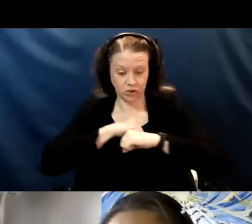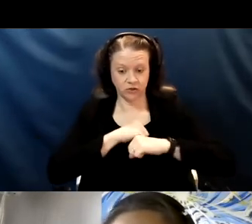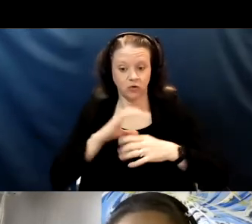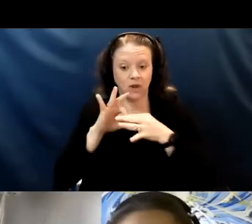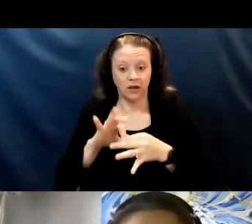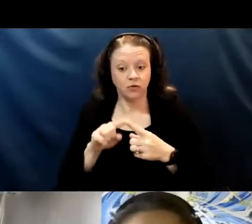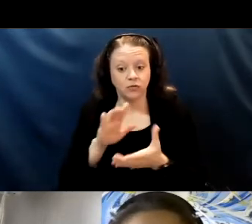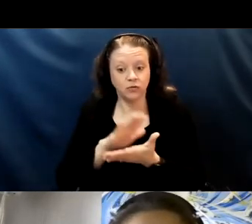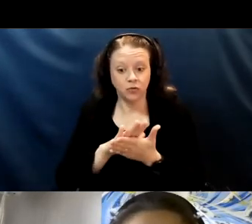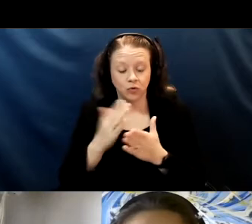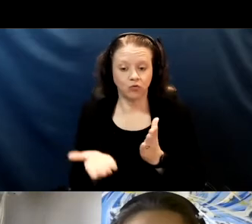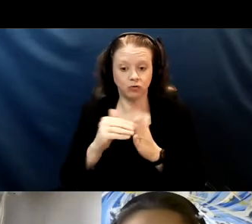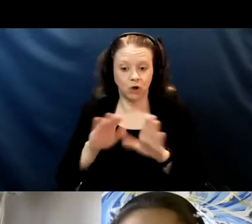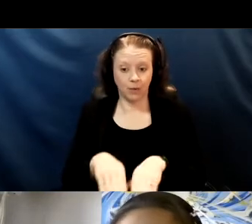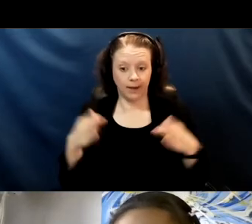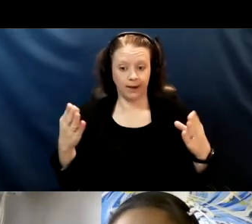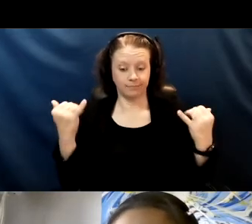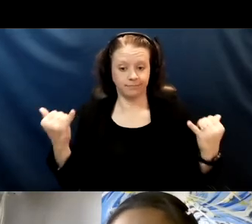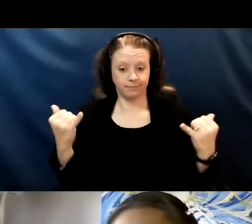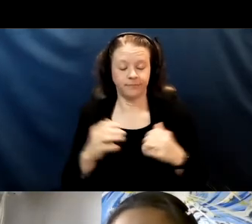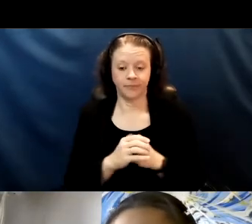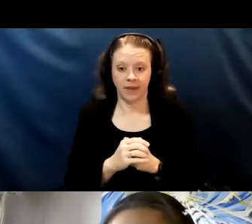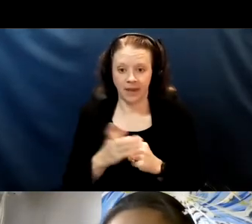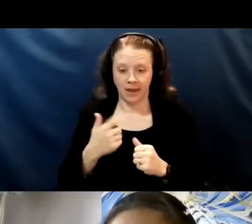And I have been giving a lot of talks